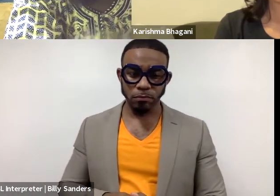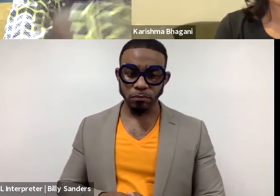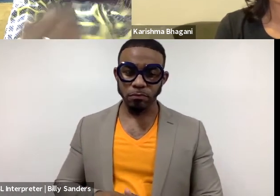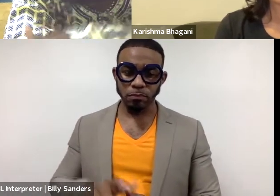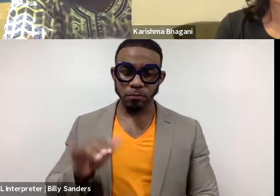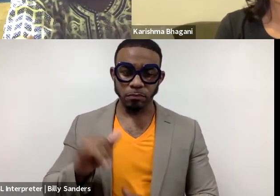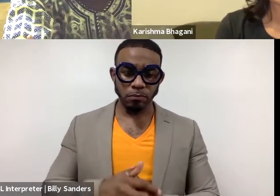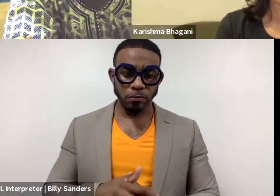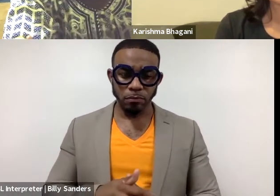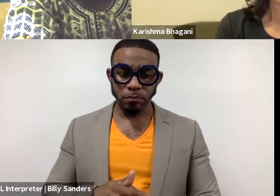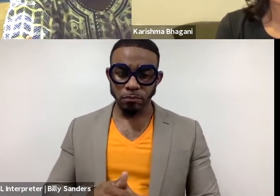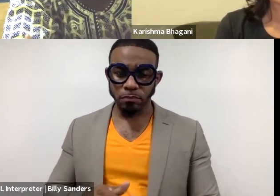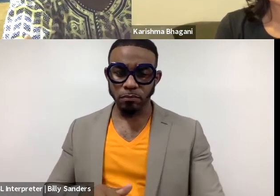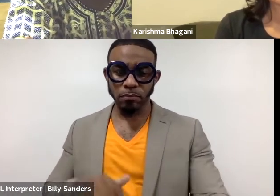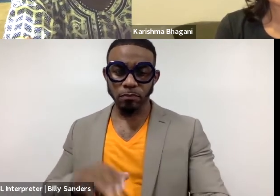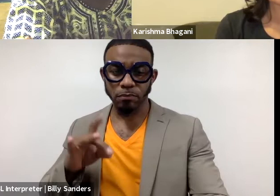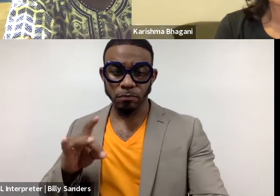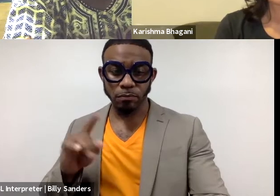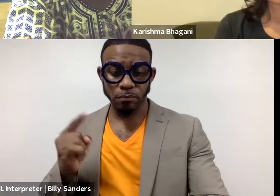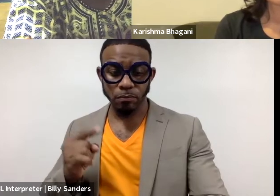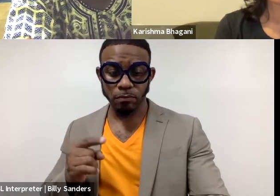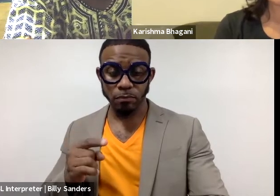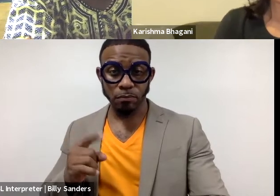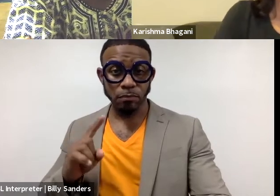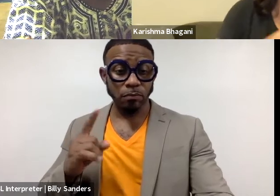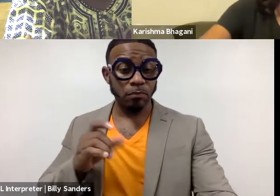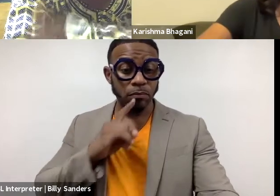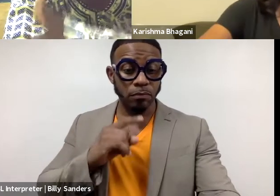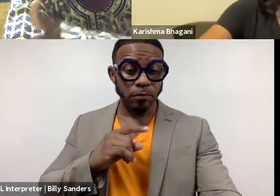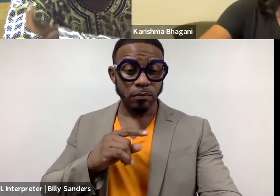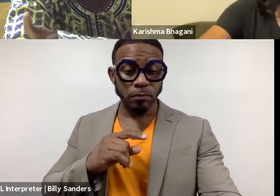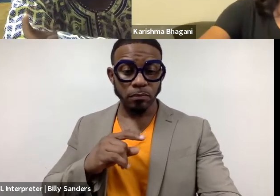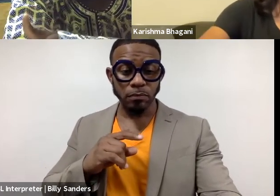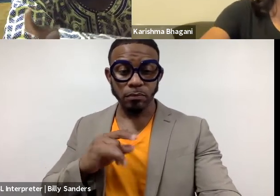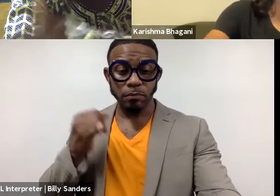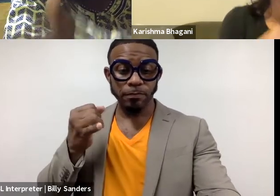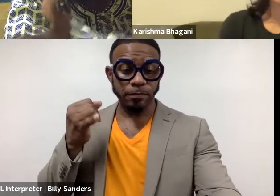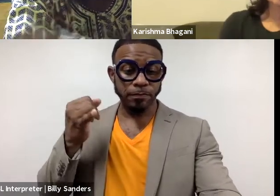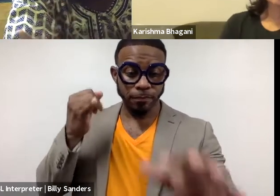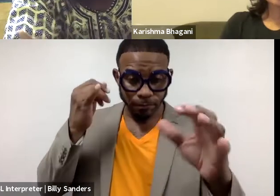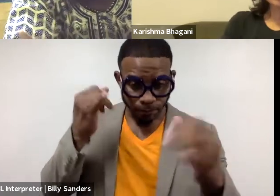What I can say, firstly, what is the finality of our heart?